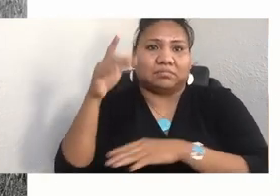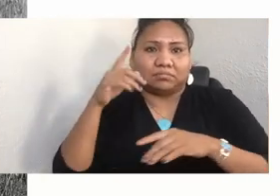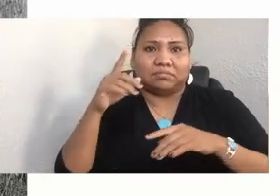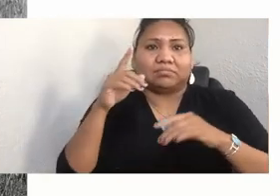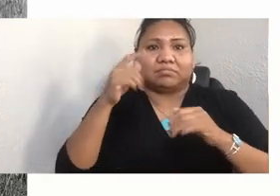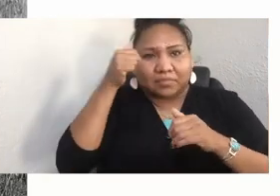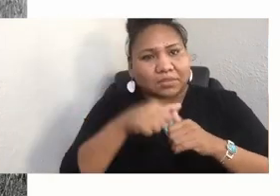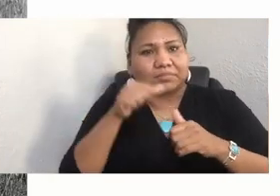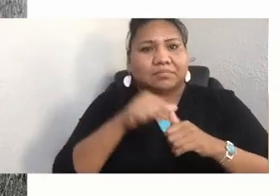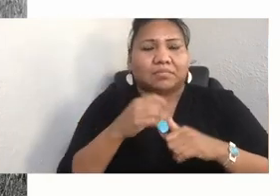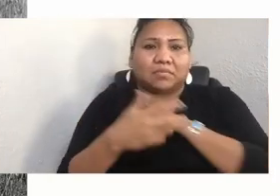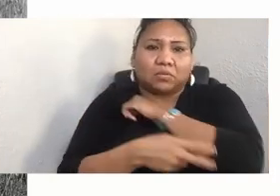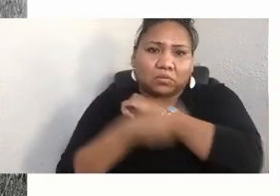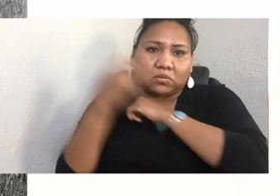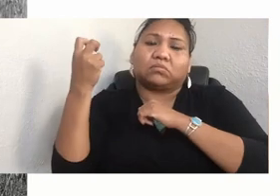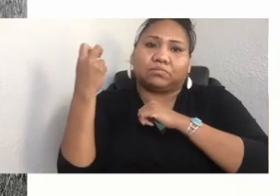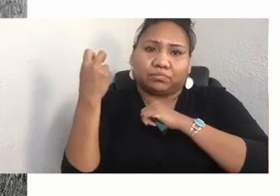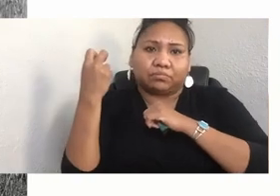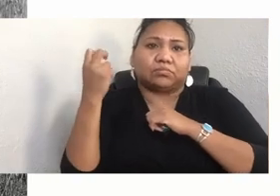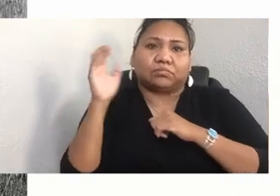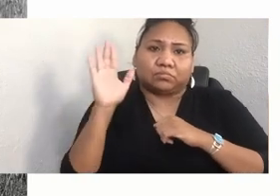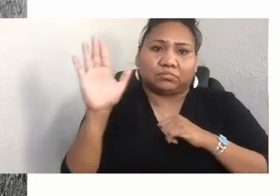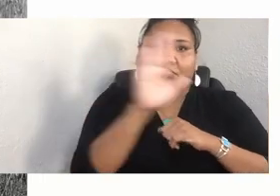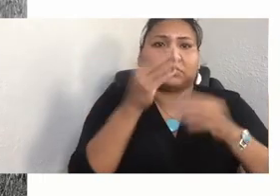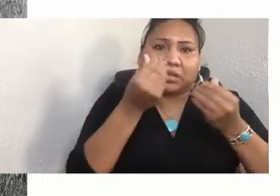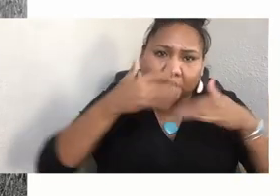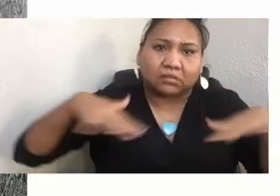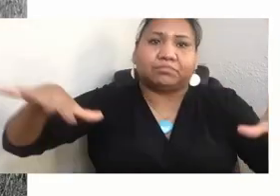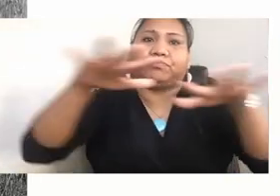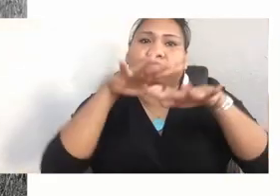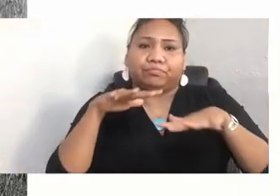they walked home some 400 miles.